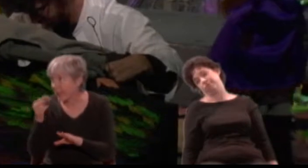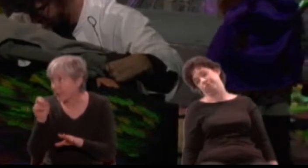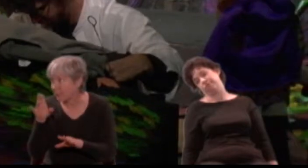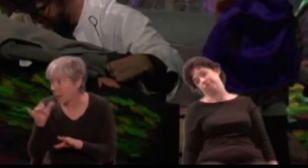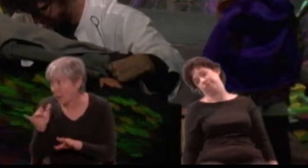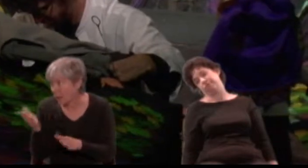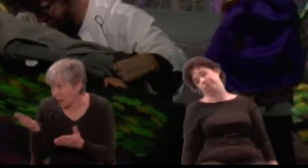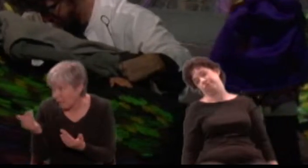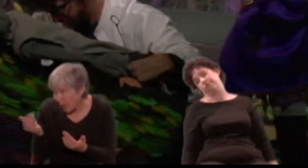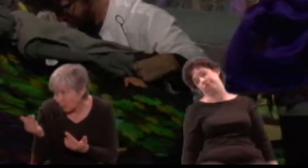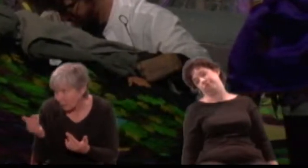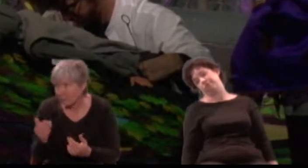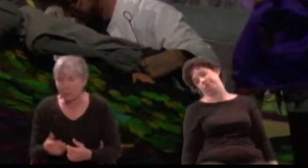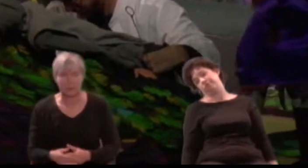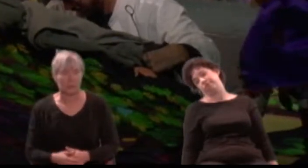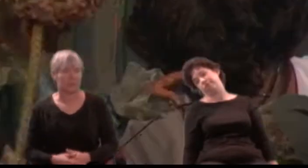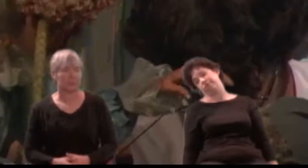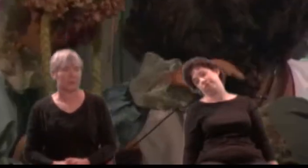Thisby: Asleep, my love?